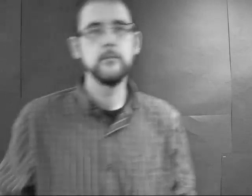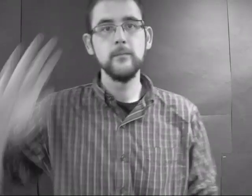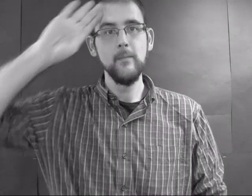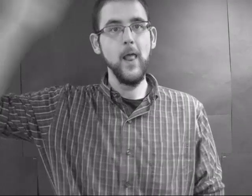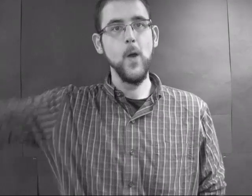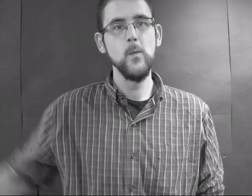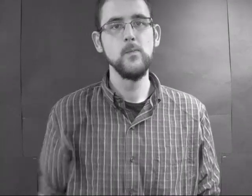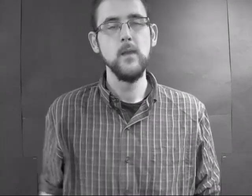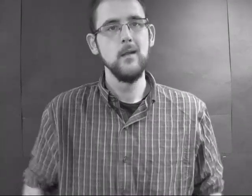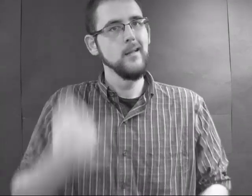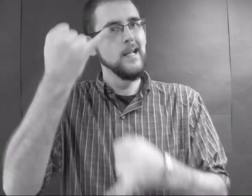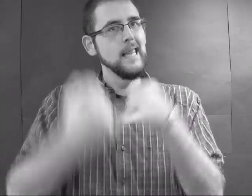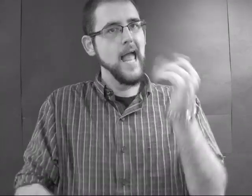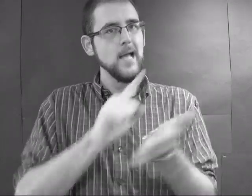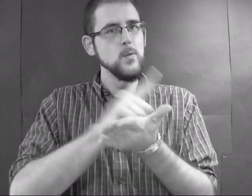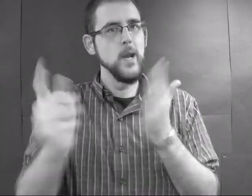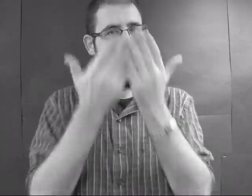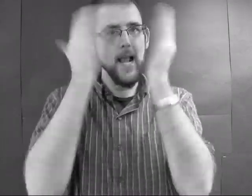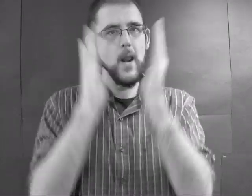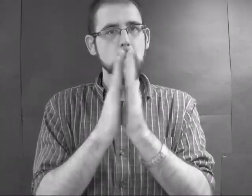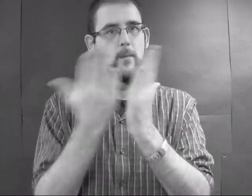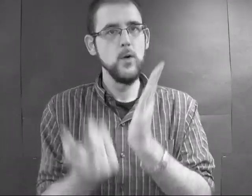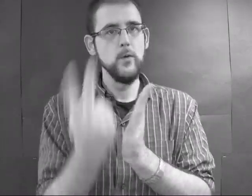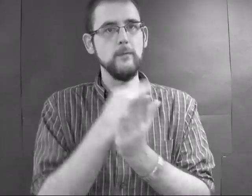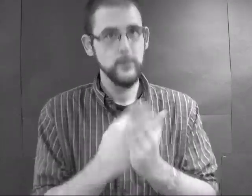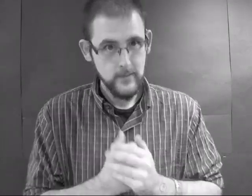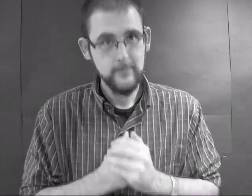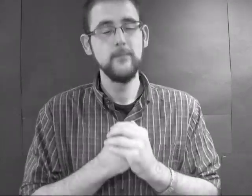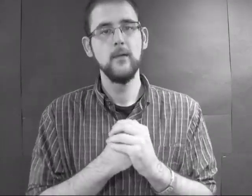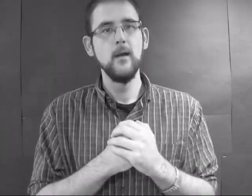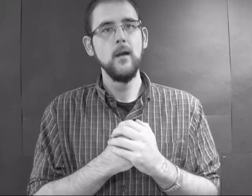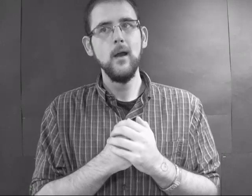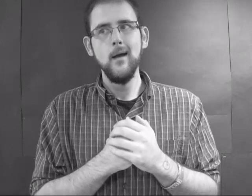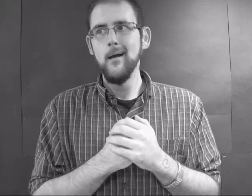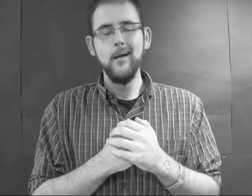Hello. This is the last week for Halloween book reviews.